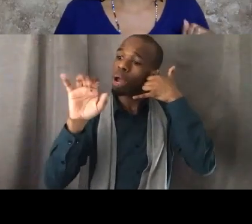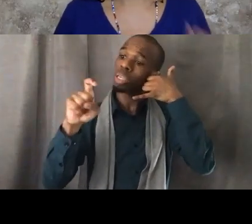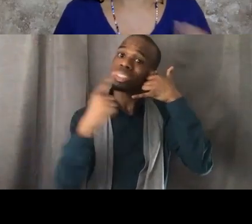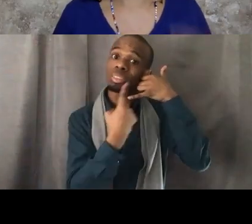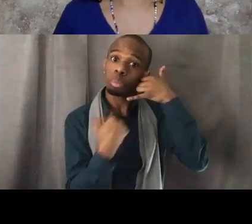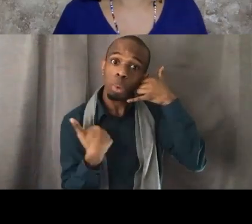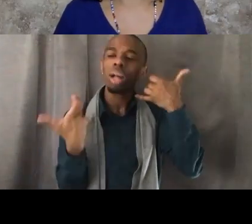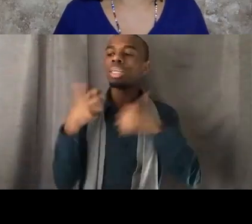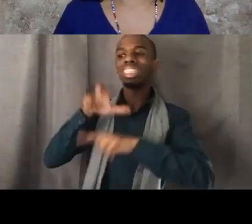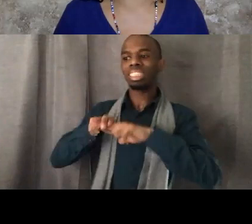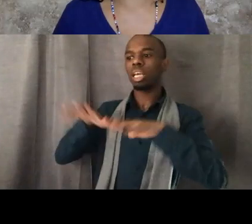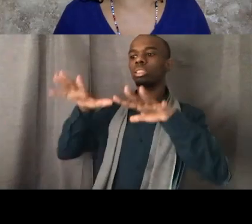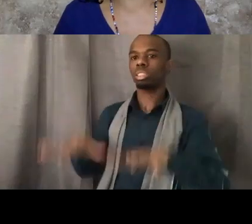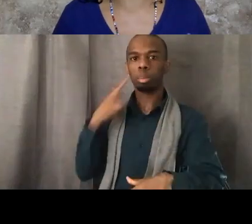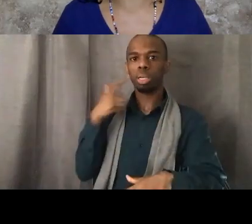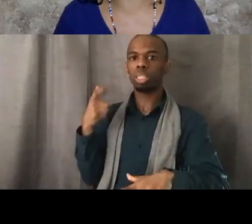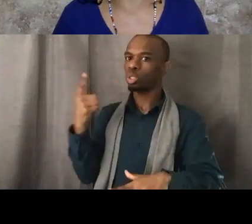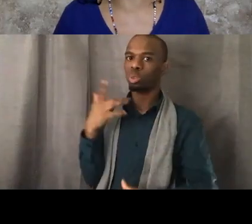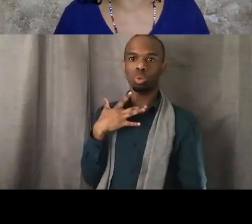"He got off and they're giving him his gun back."